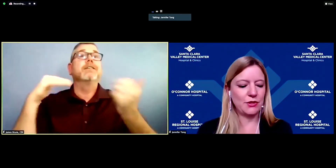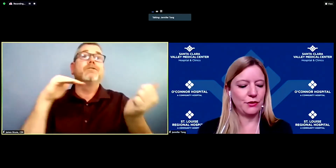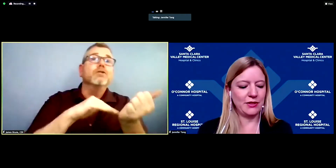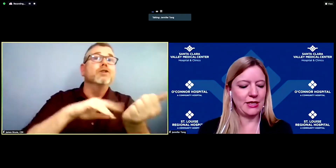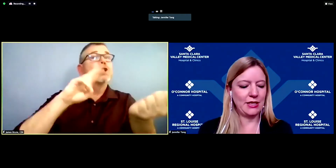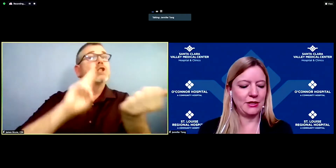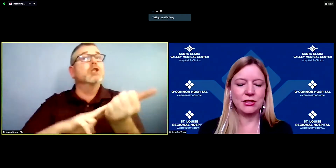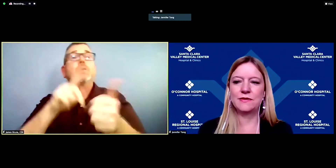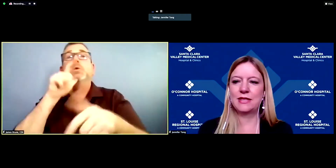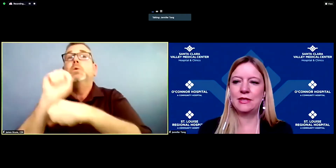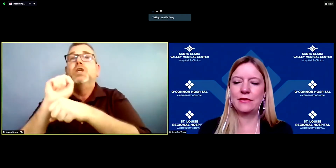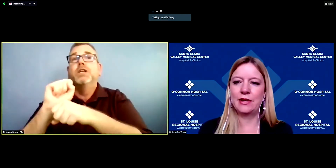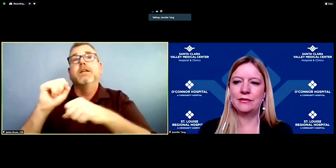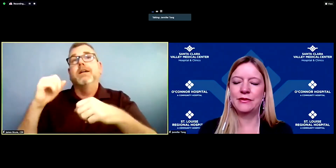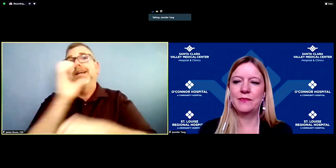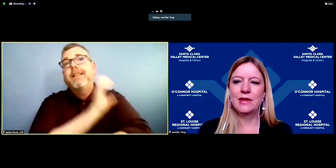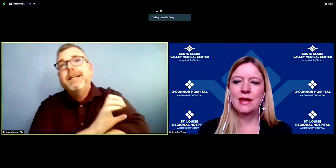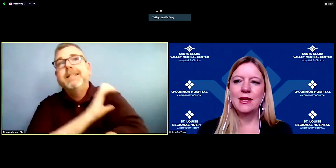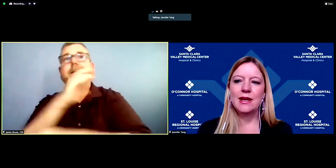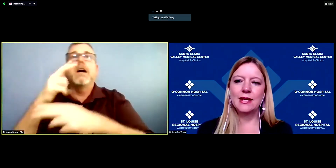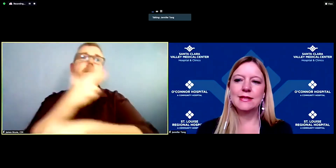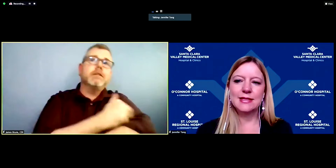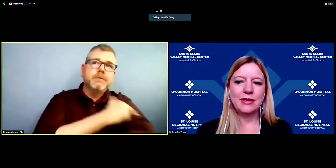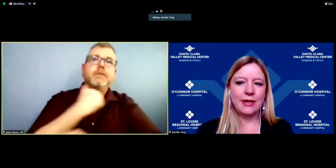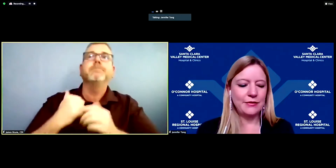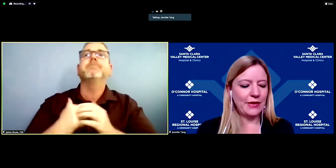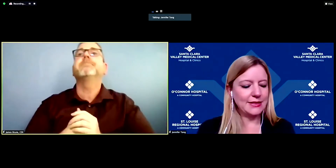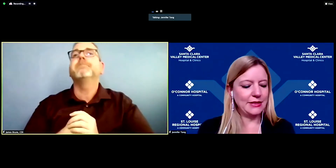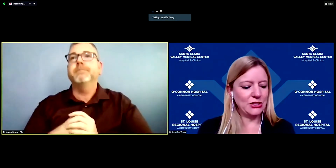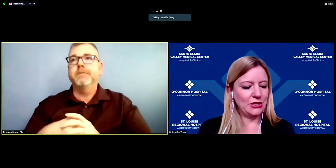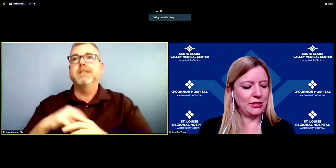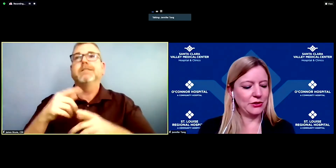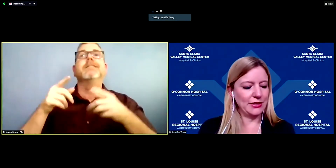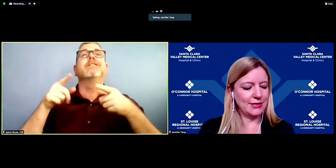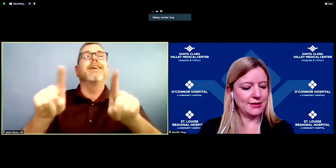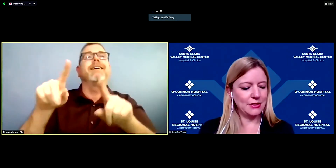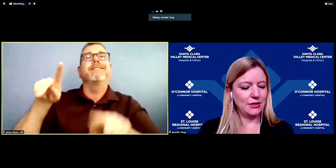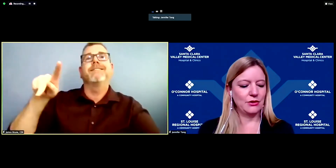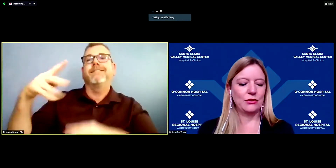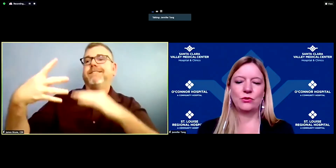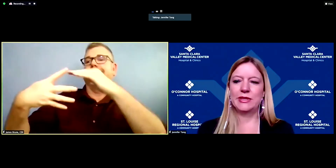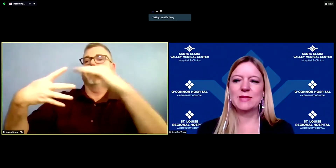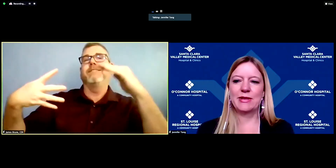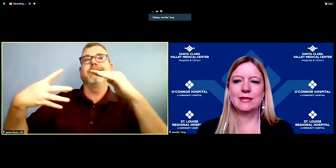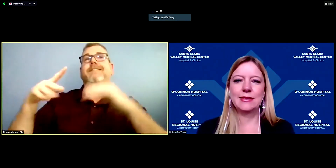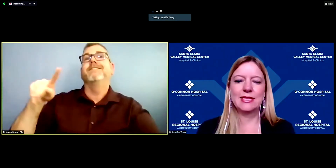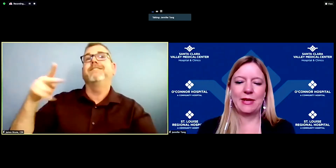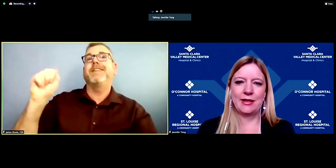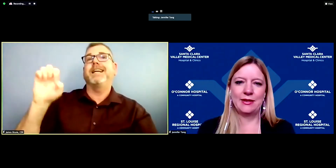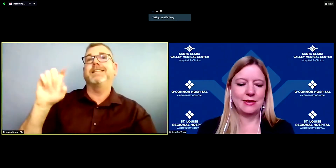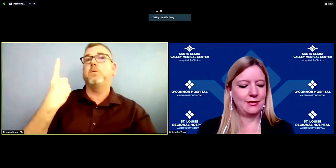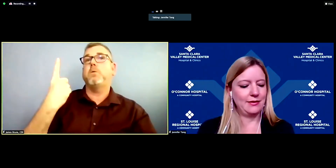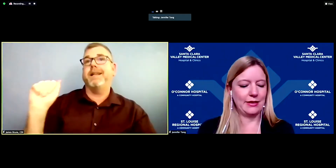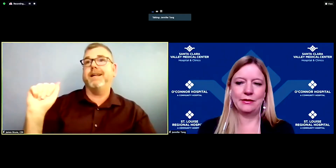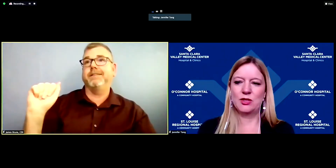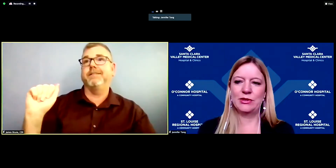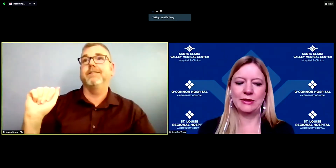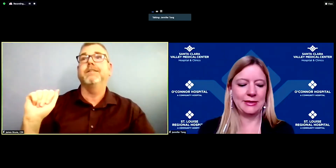over the age of 75. As the supply of vaccination increases, we expect to expand that eligibility.